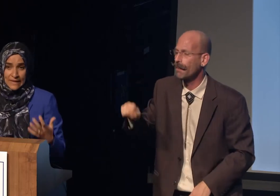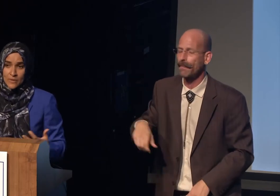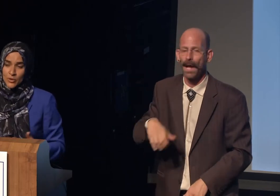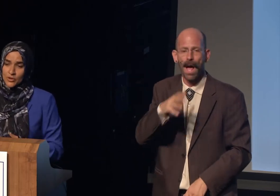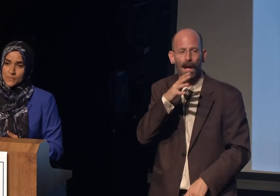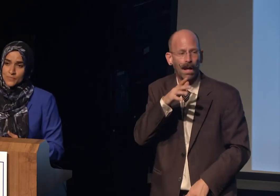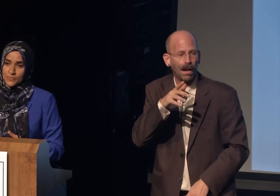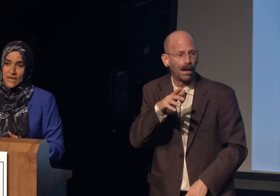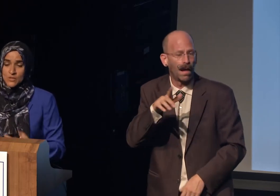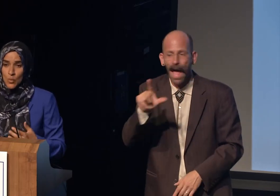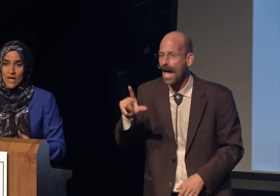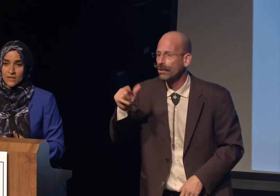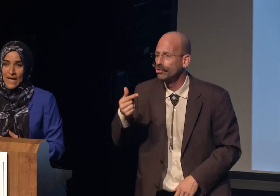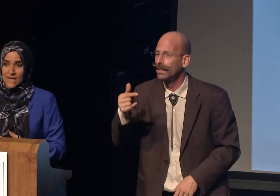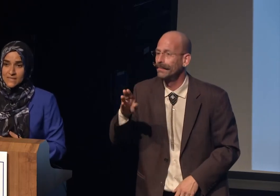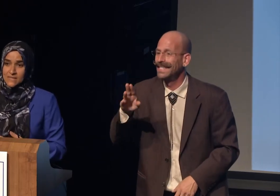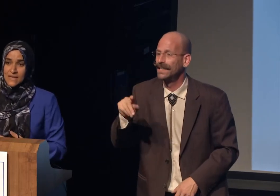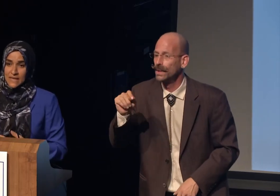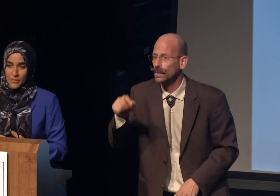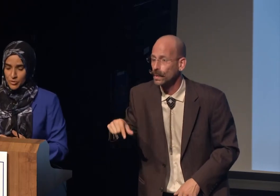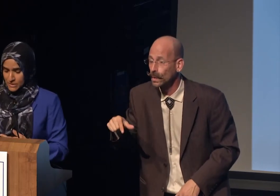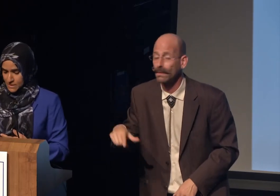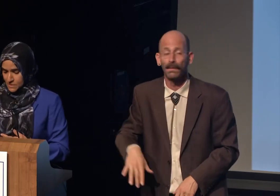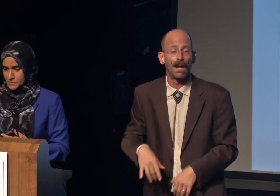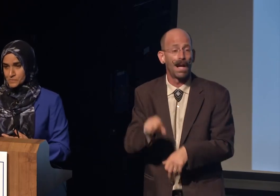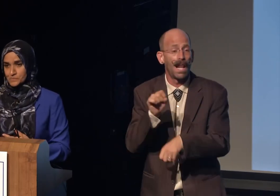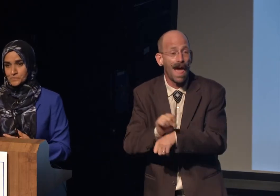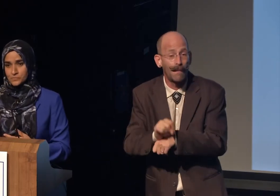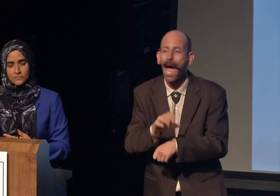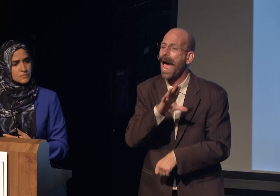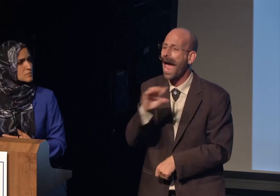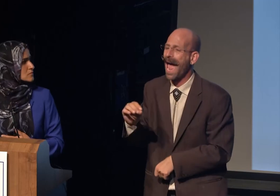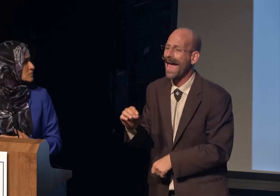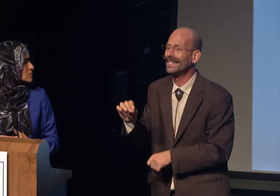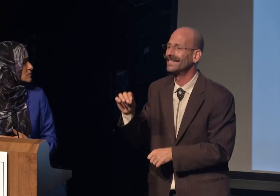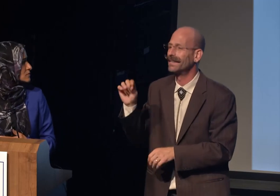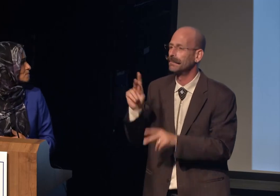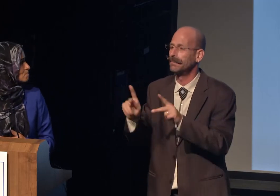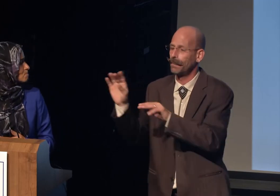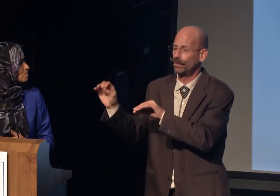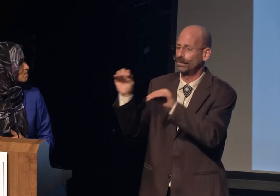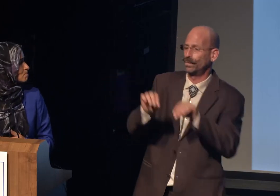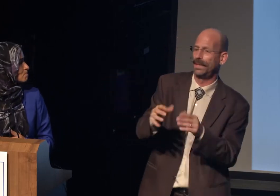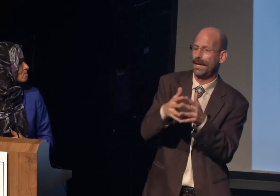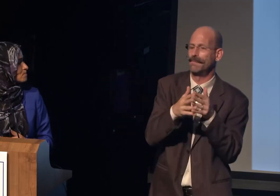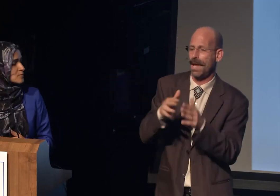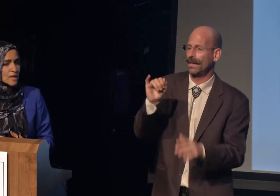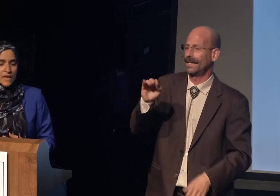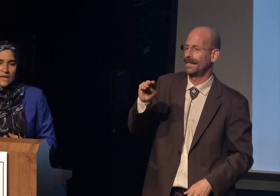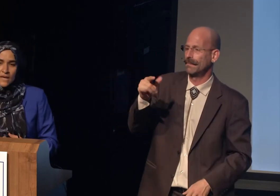labor, as well as immigrants.